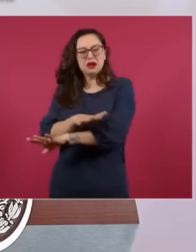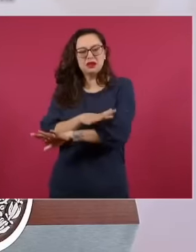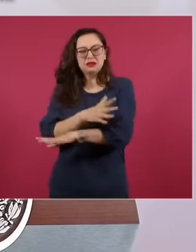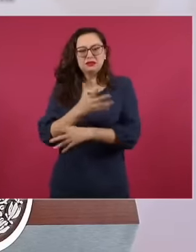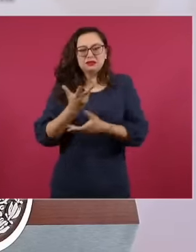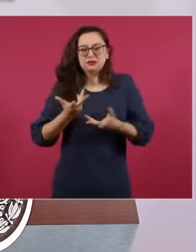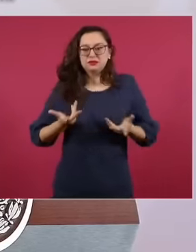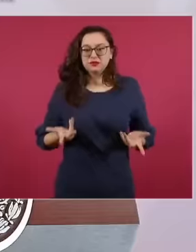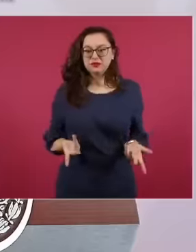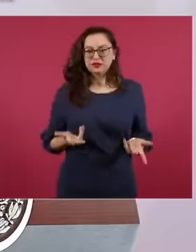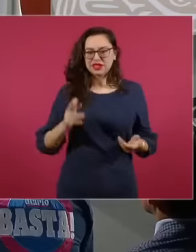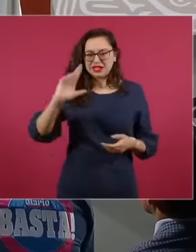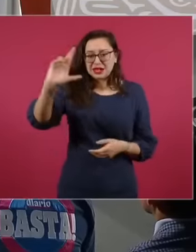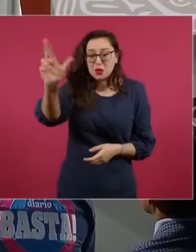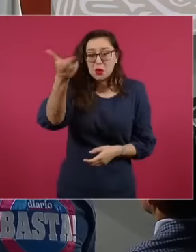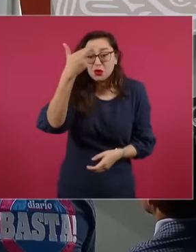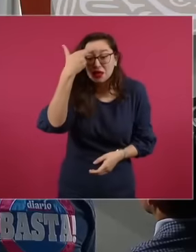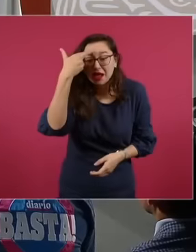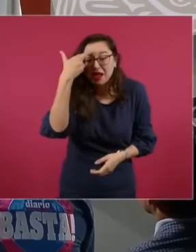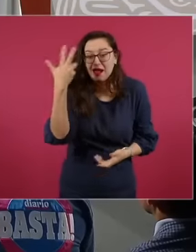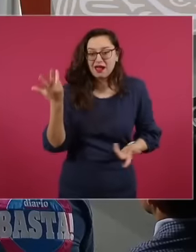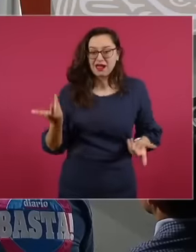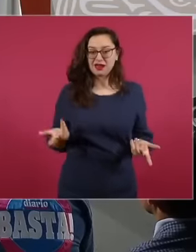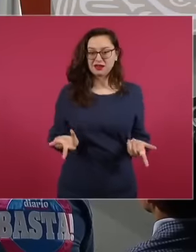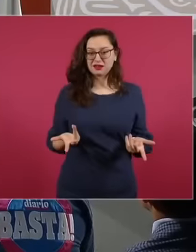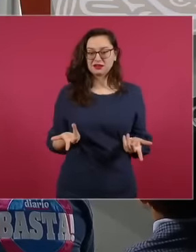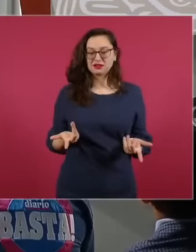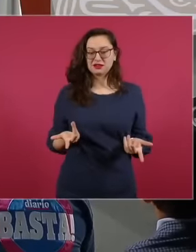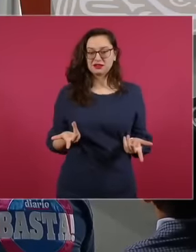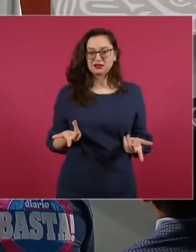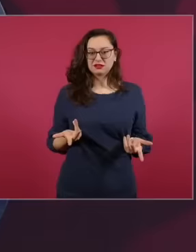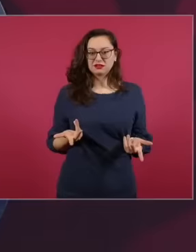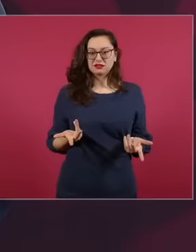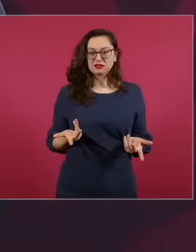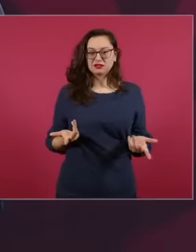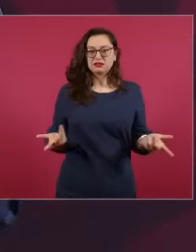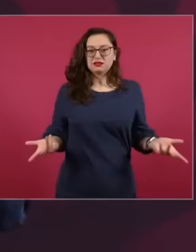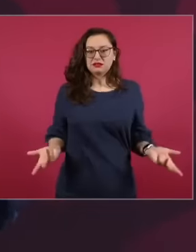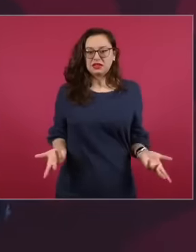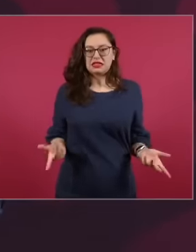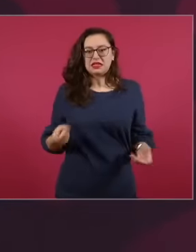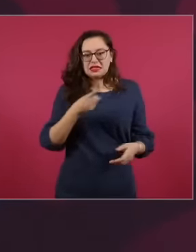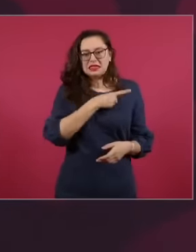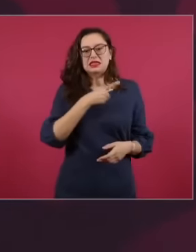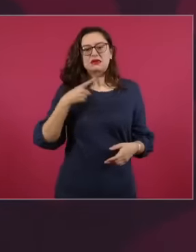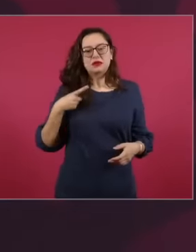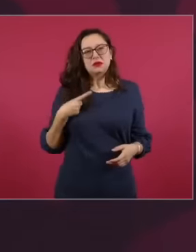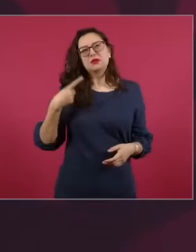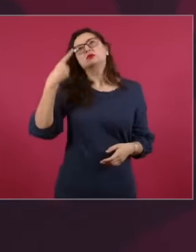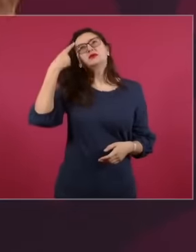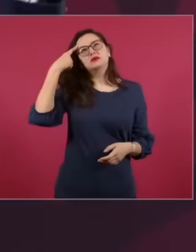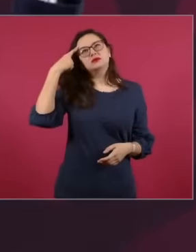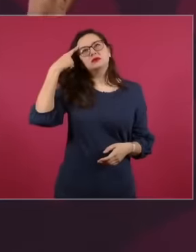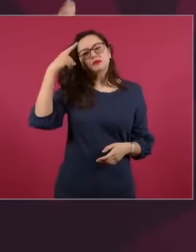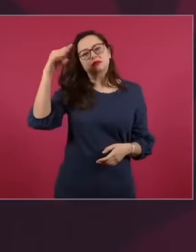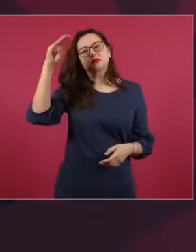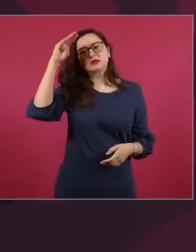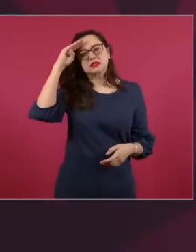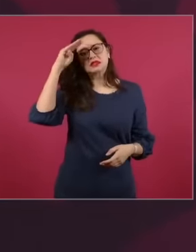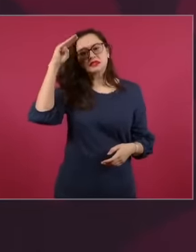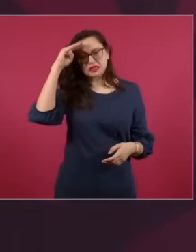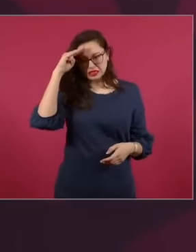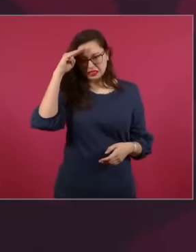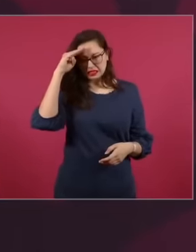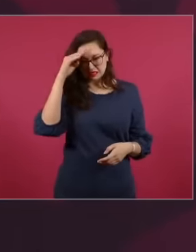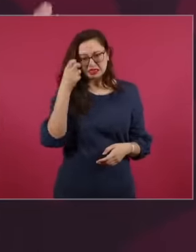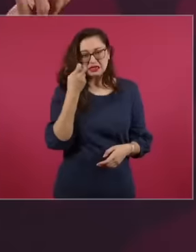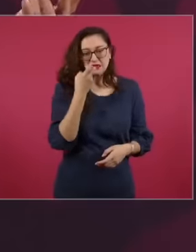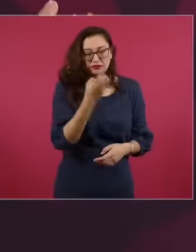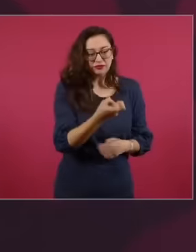review and I would like you to tell me what